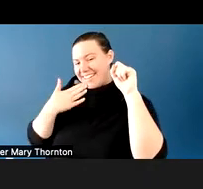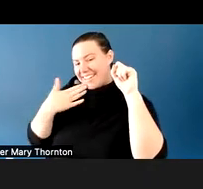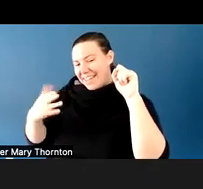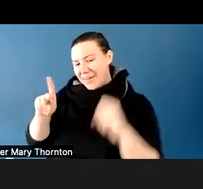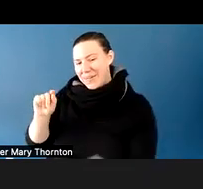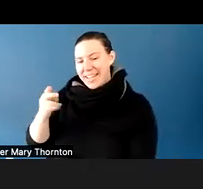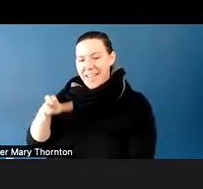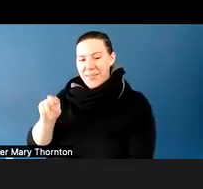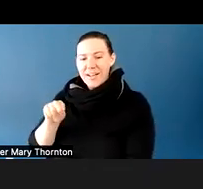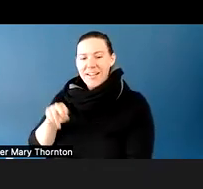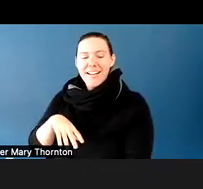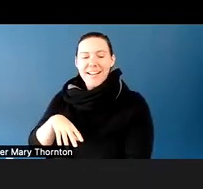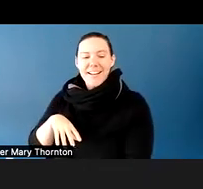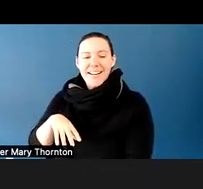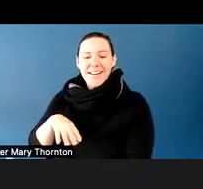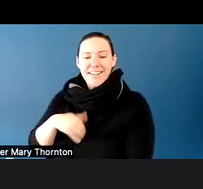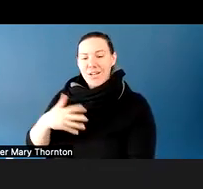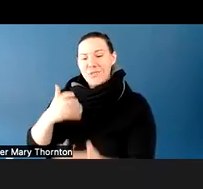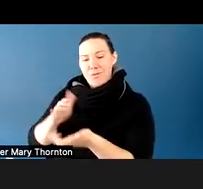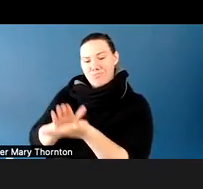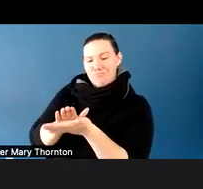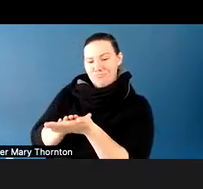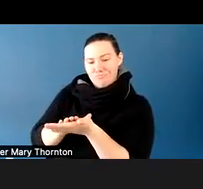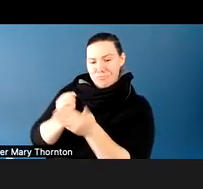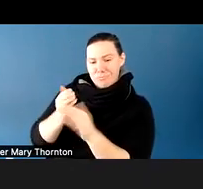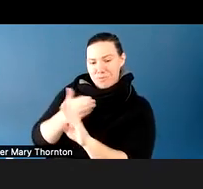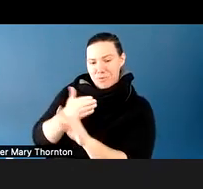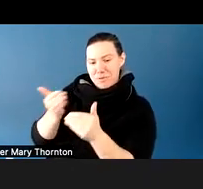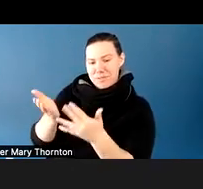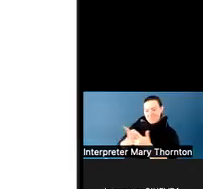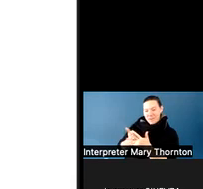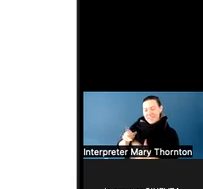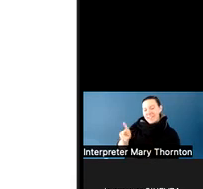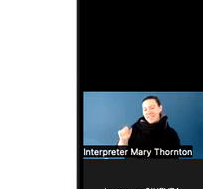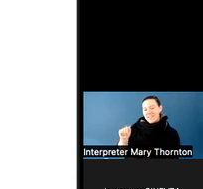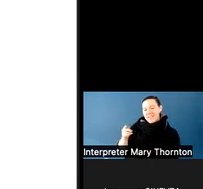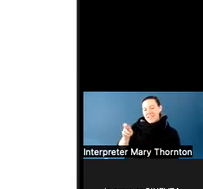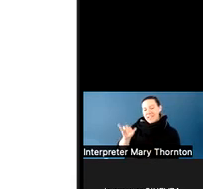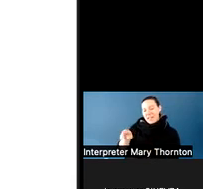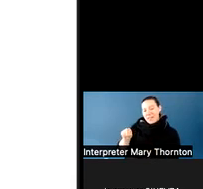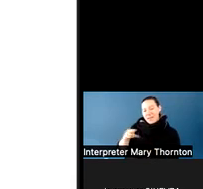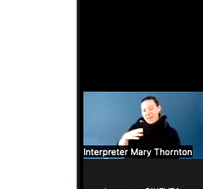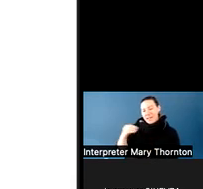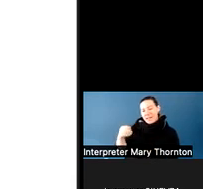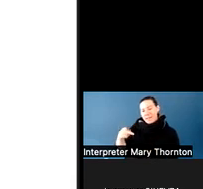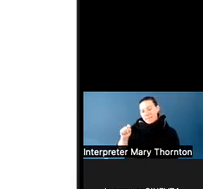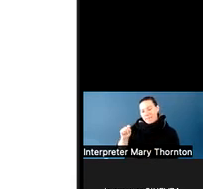I wanted to just acknowledge you before we take a break-- Kathryn and Patty from the UW Autism Center. Thanks so much for that.